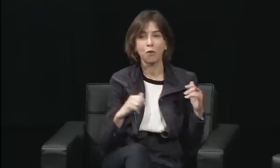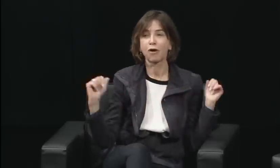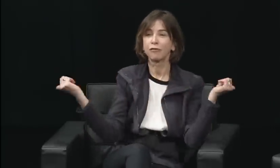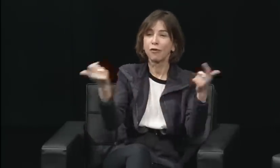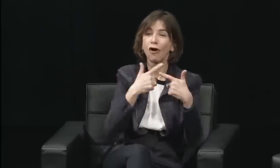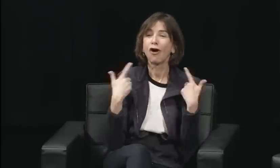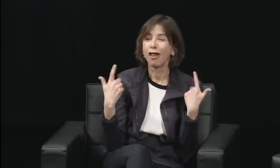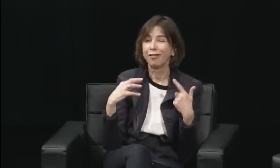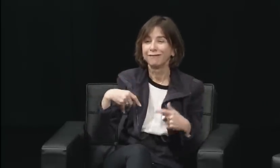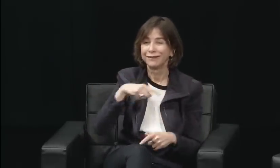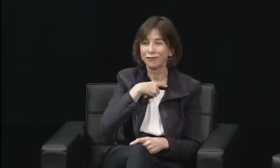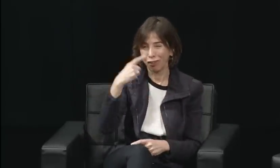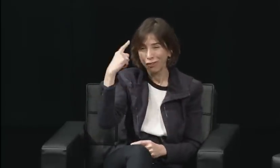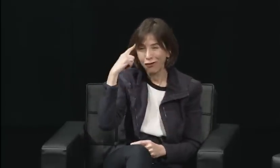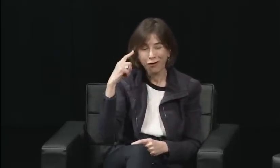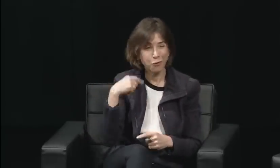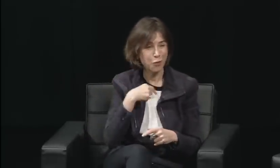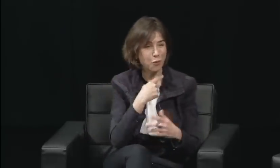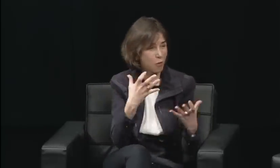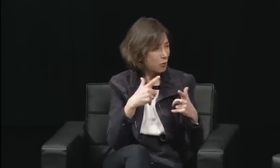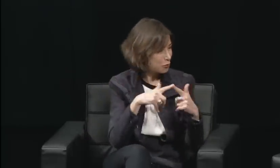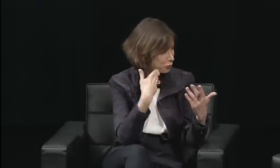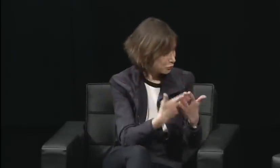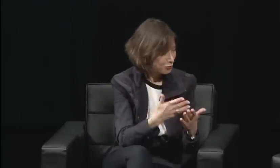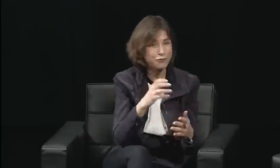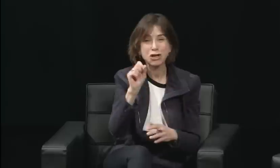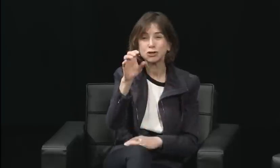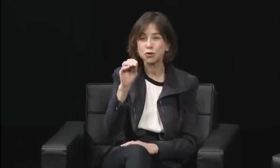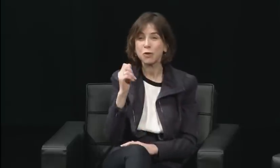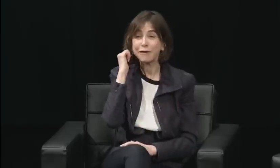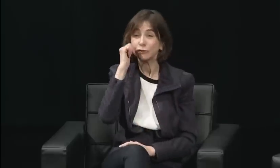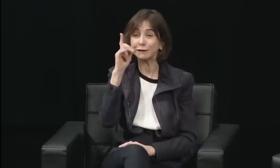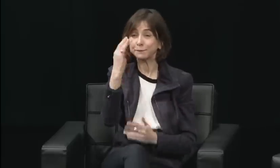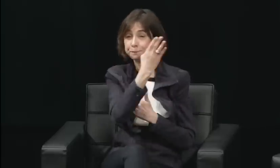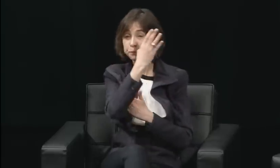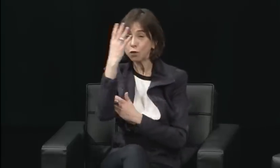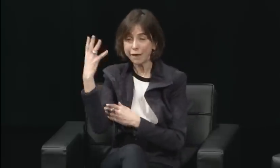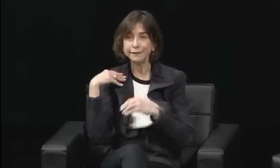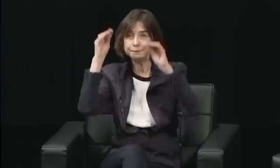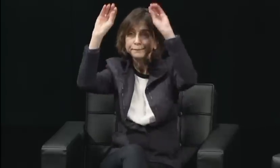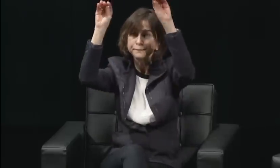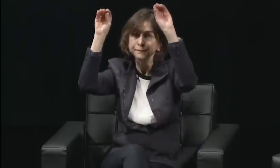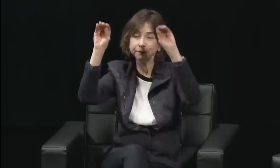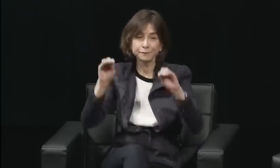What was that about, and what were we willing to do in order to get that met?